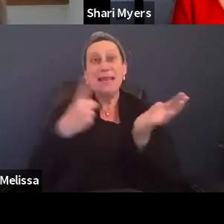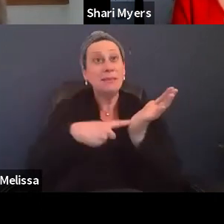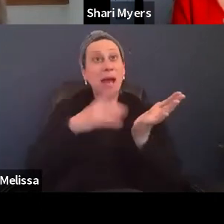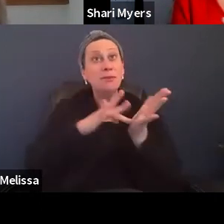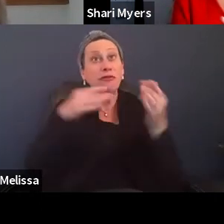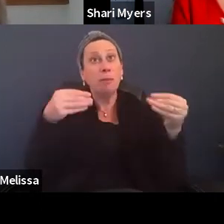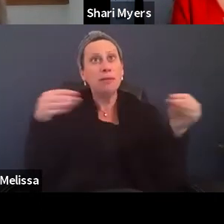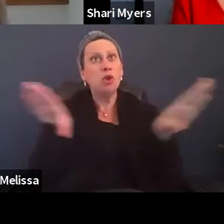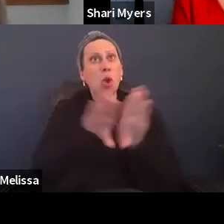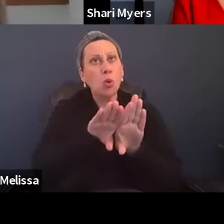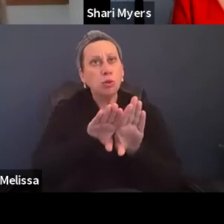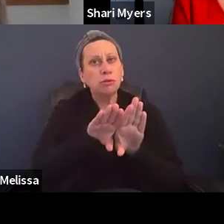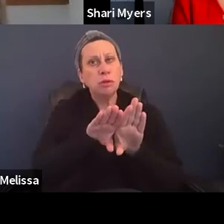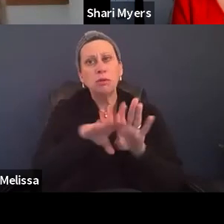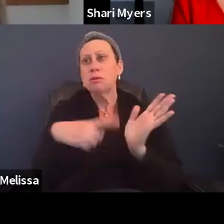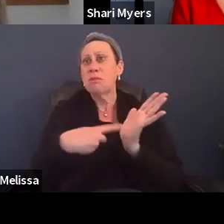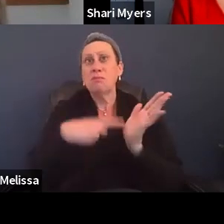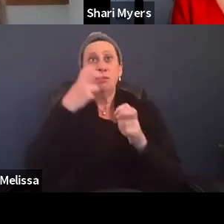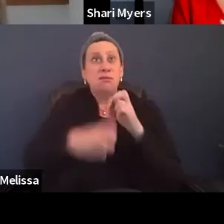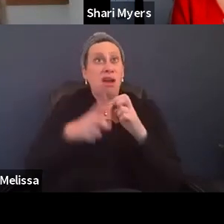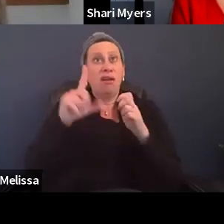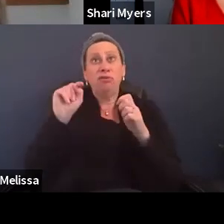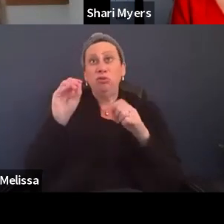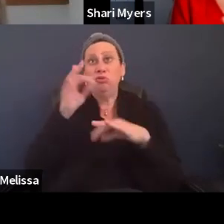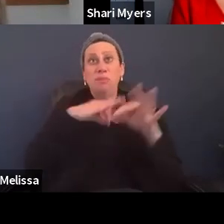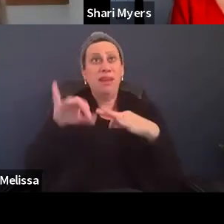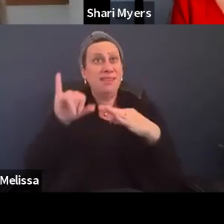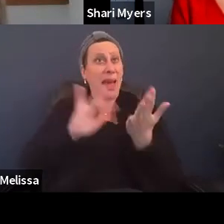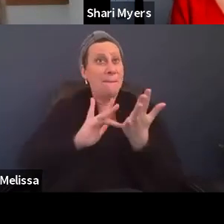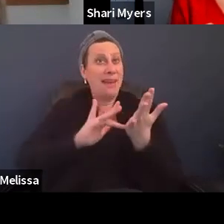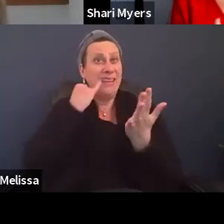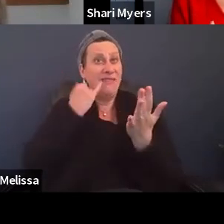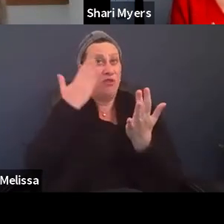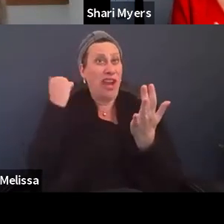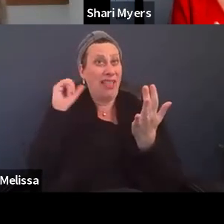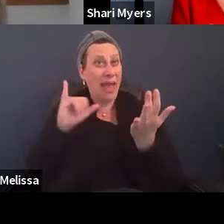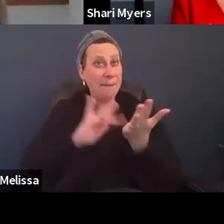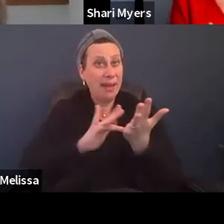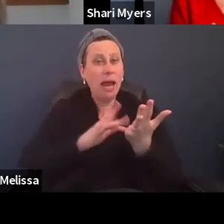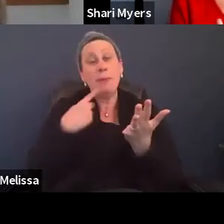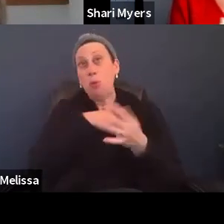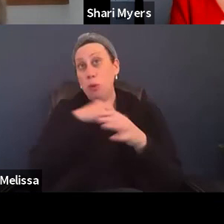Sometimes, it's difficult to replace those medications if you forget them. So we do it, we do it every day,